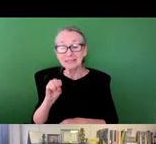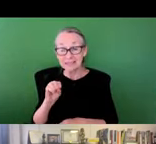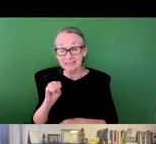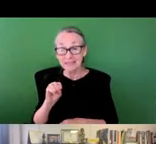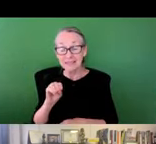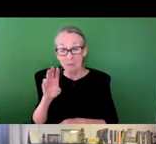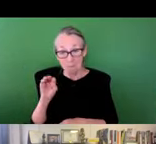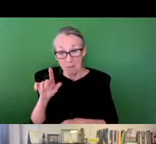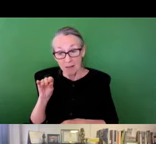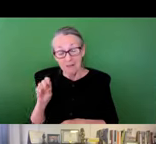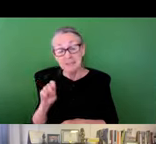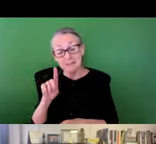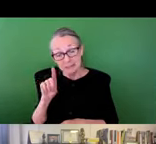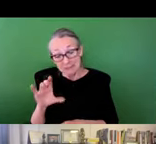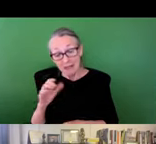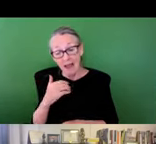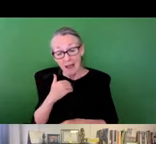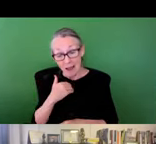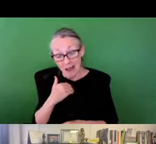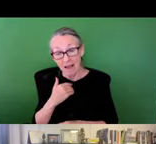annually across the 60 square-mile area. Again, DC has